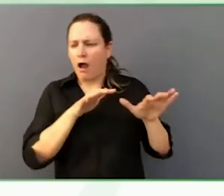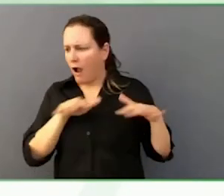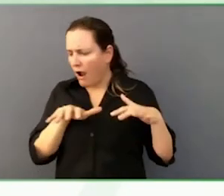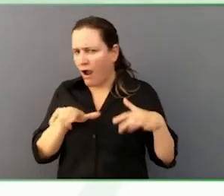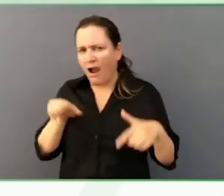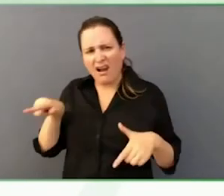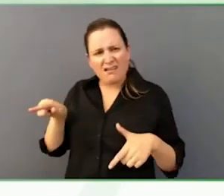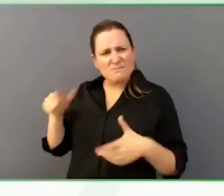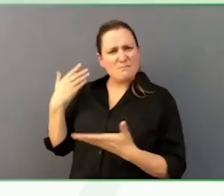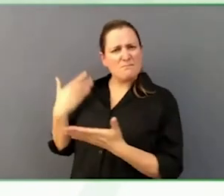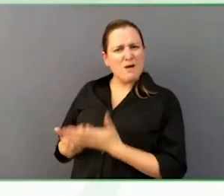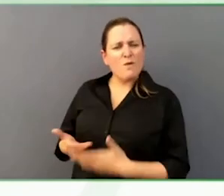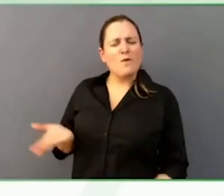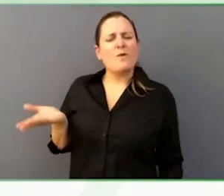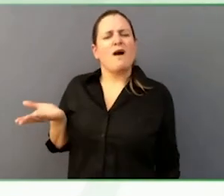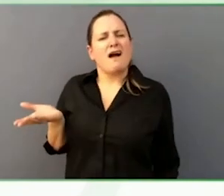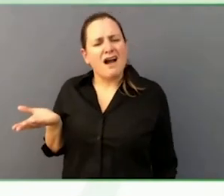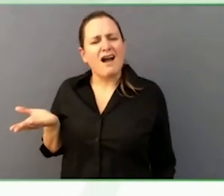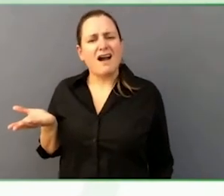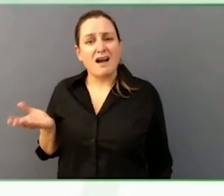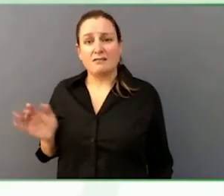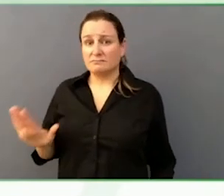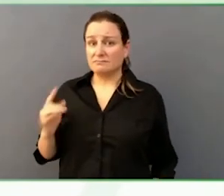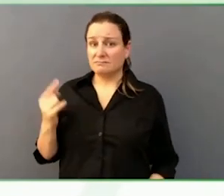He is not able to write or talk it out.